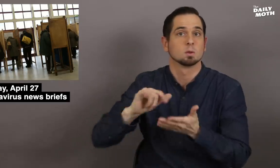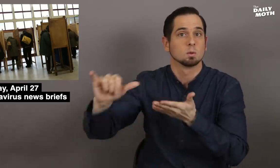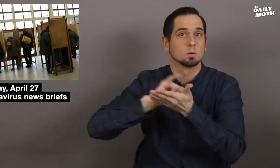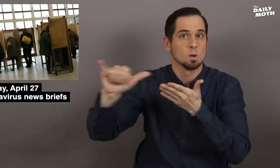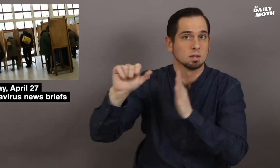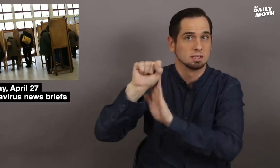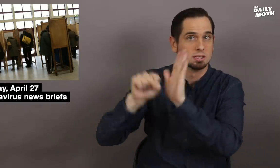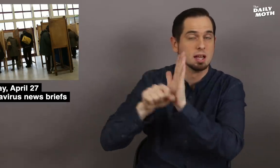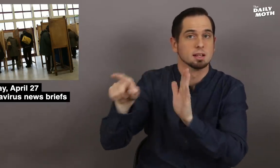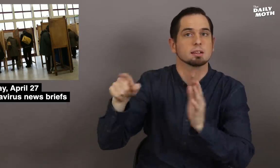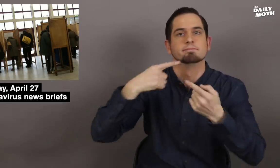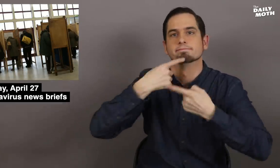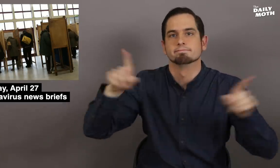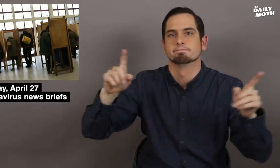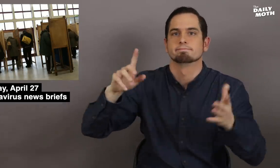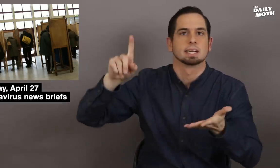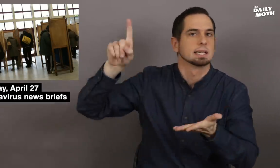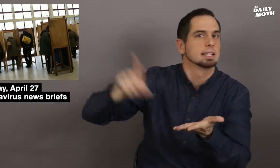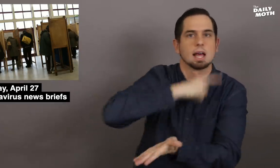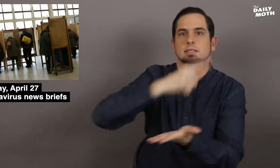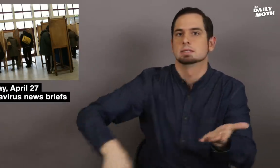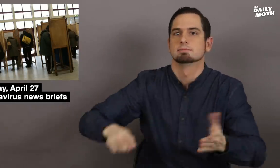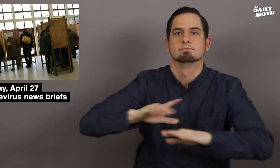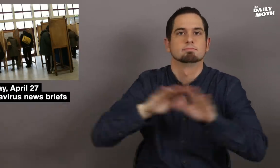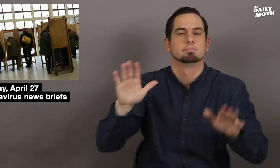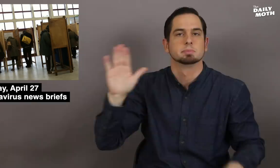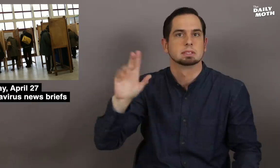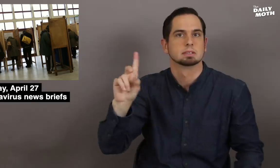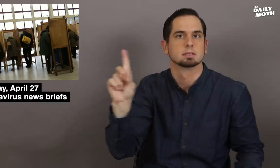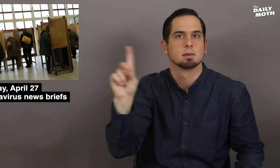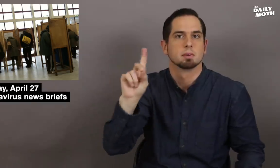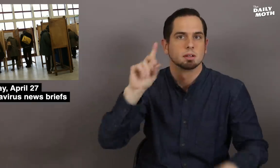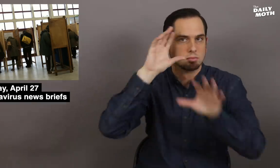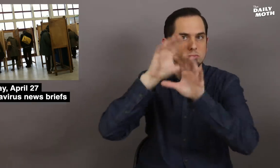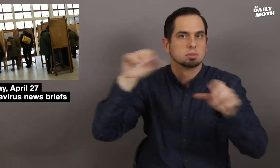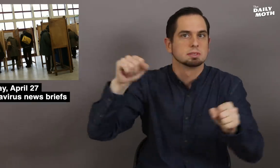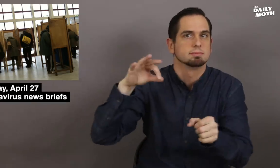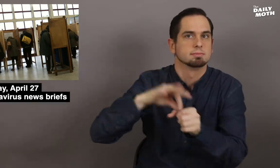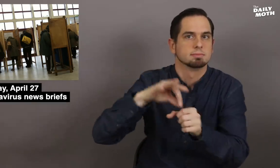New York has cancelled its Democratic presidential